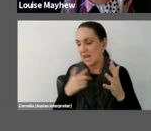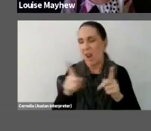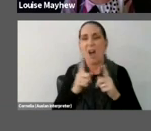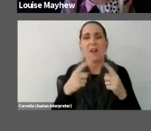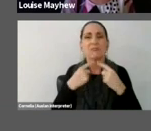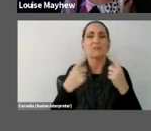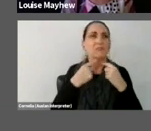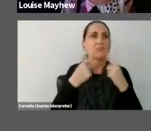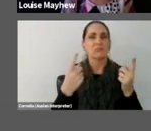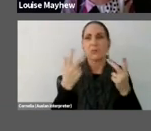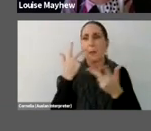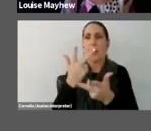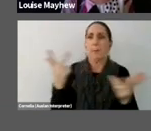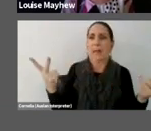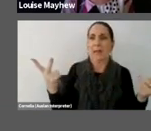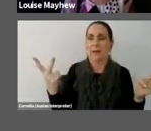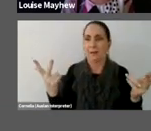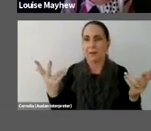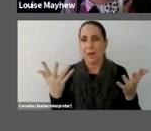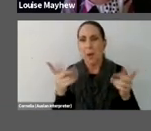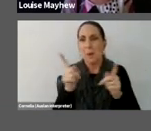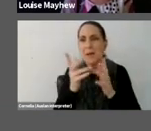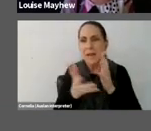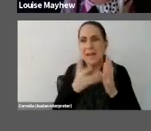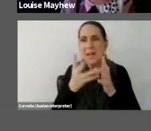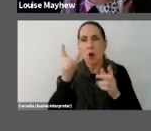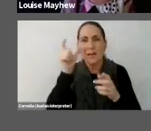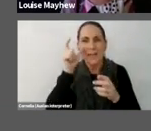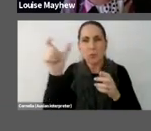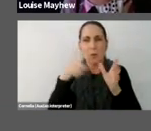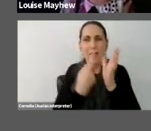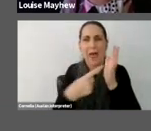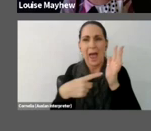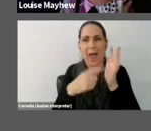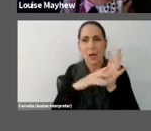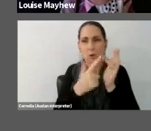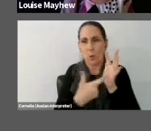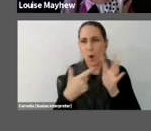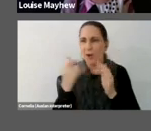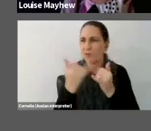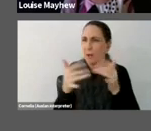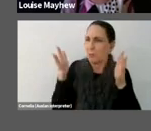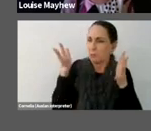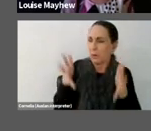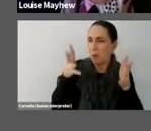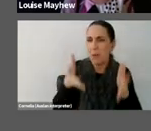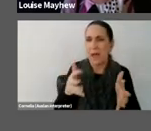stripped-back conceptual art works and very quirky enjoyable instructional works.